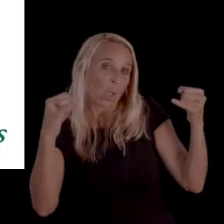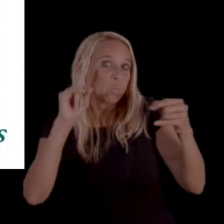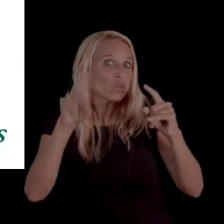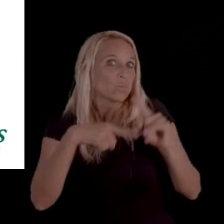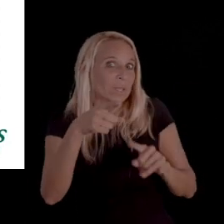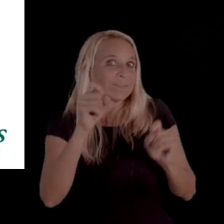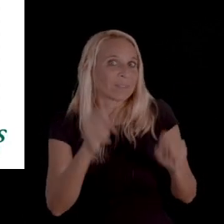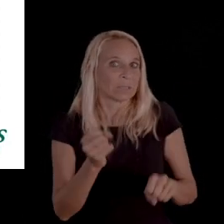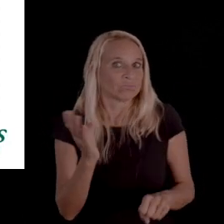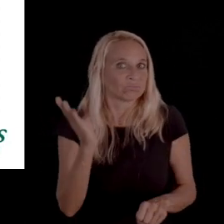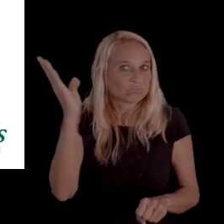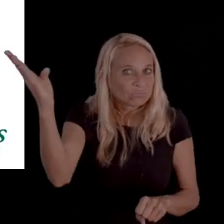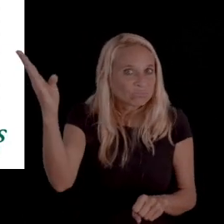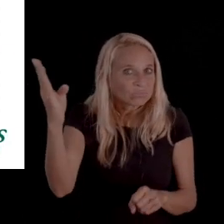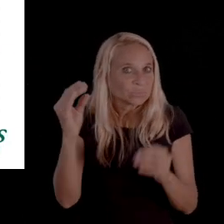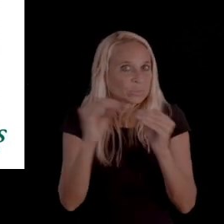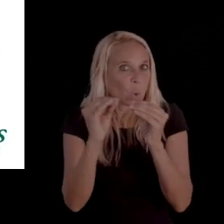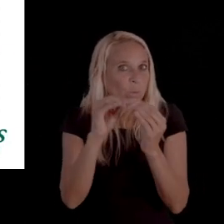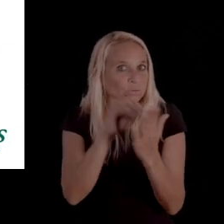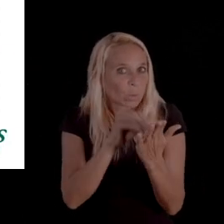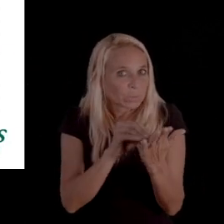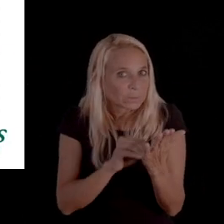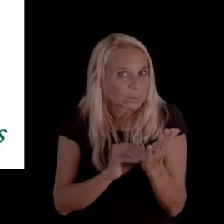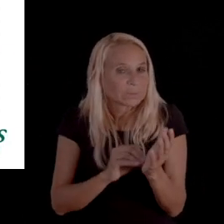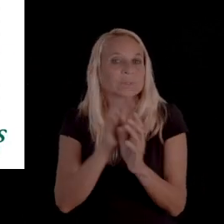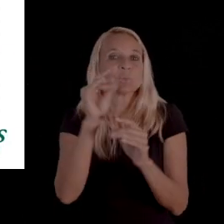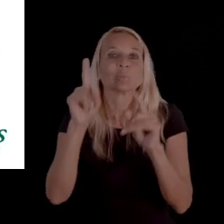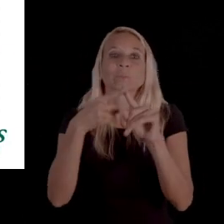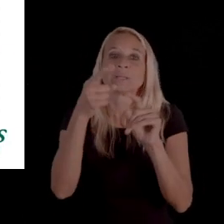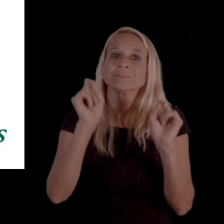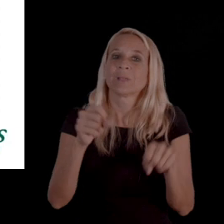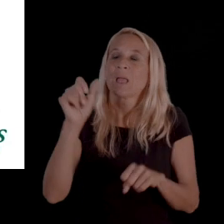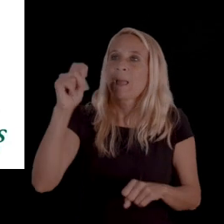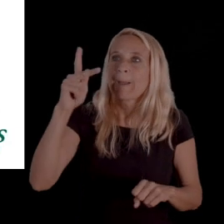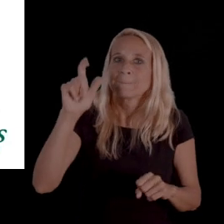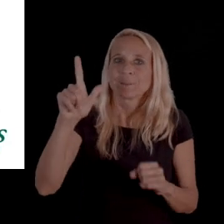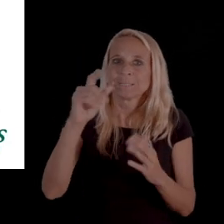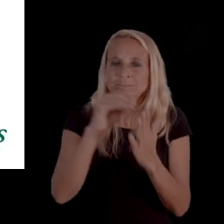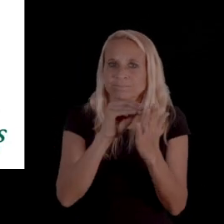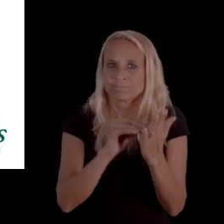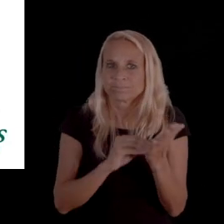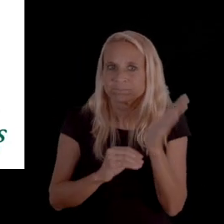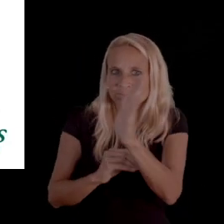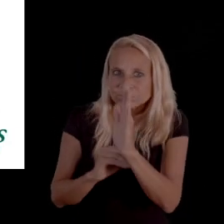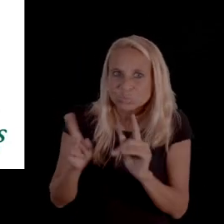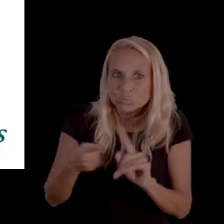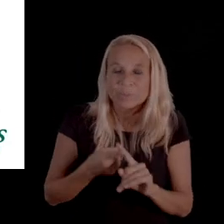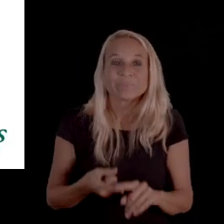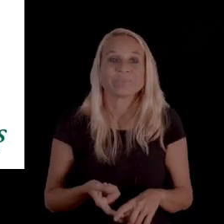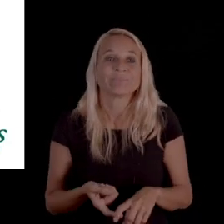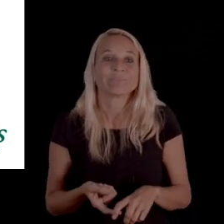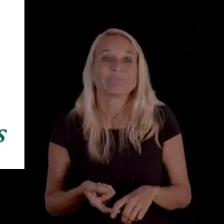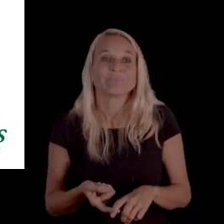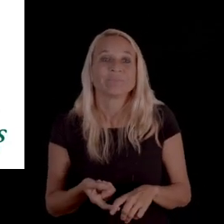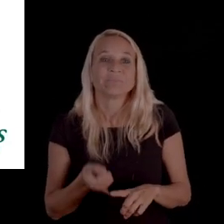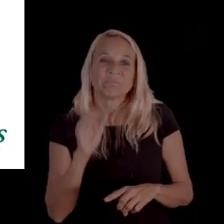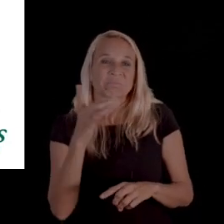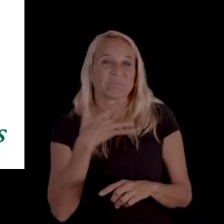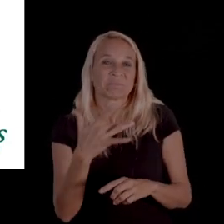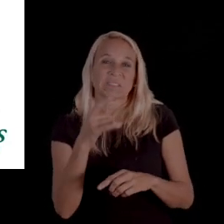of when you can submit additional documentation and where you can submit that documentation to. It's not as long of a letter,